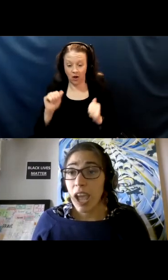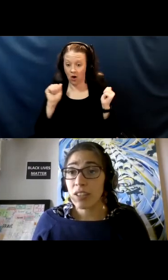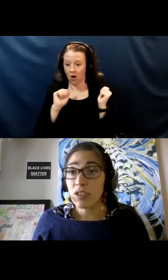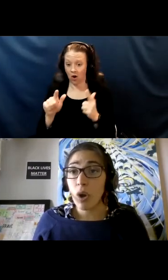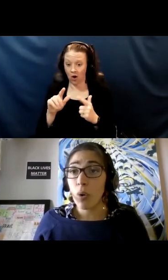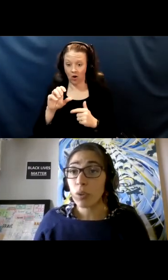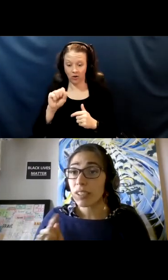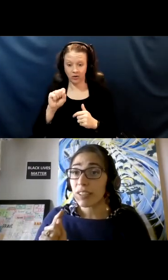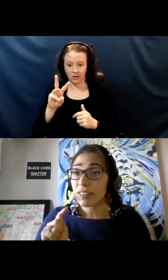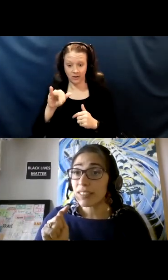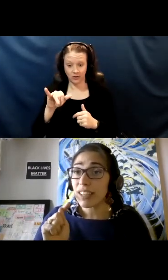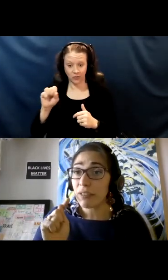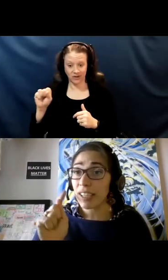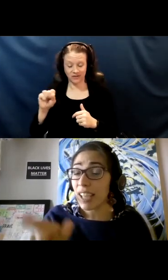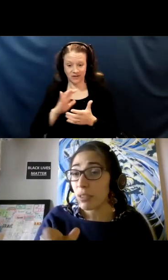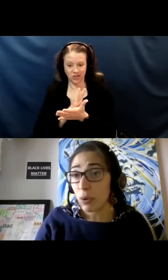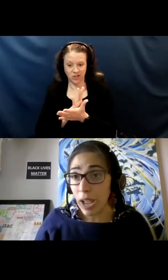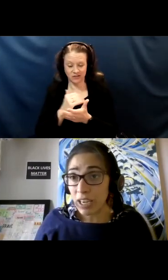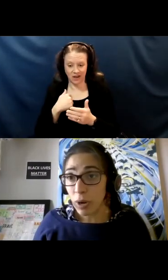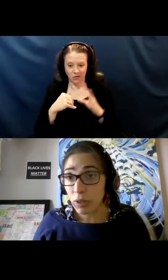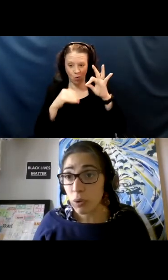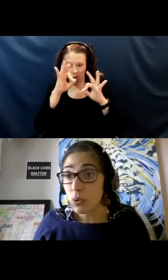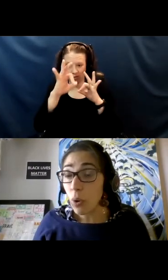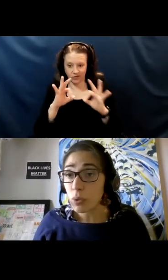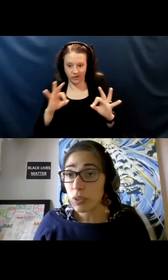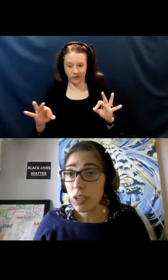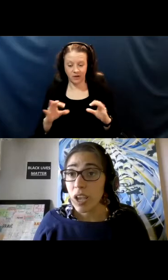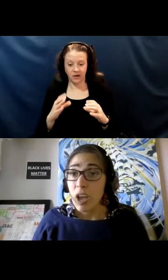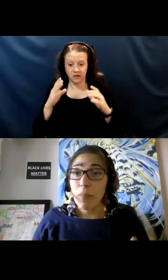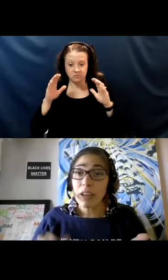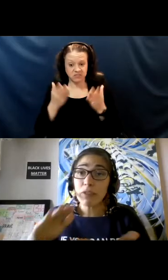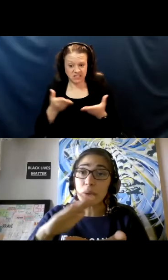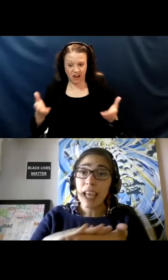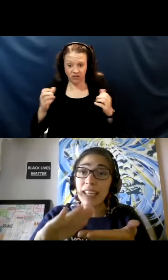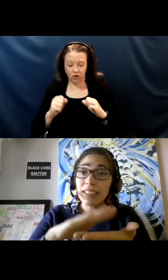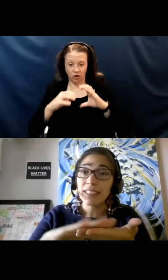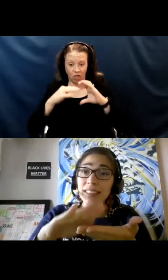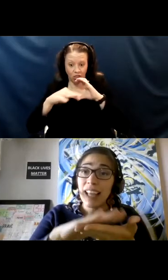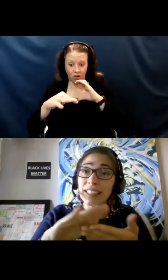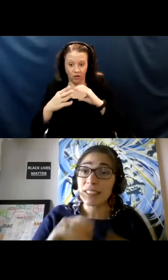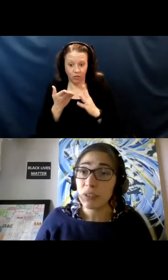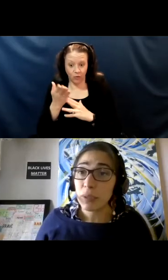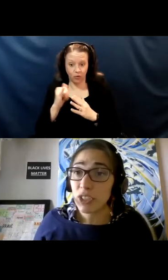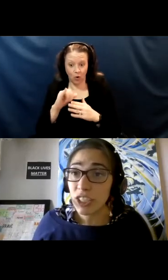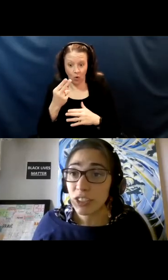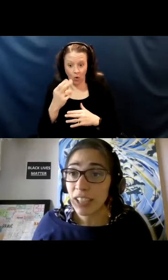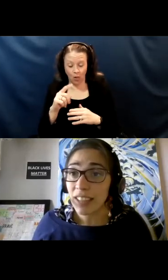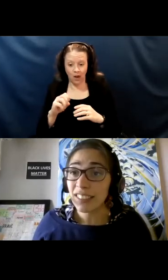And so stuff can get through any one of those holes but if you layer the slices of Swiss cheese together